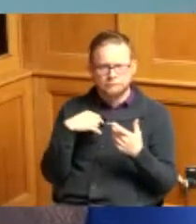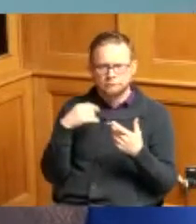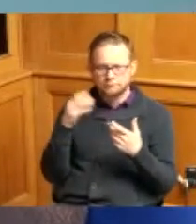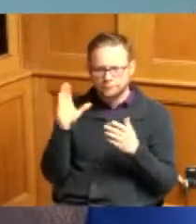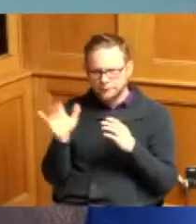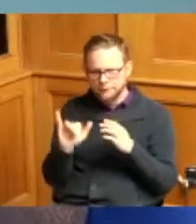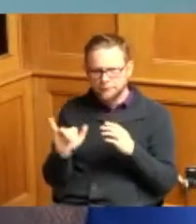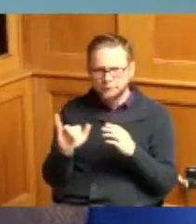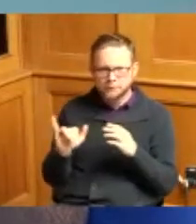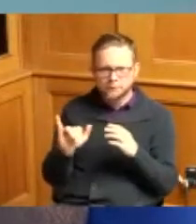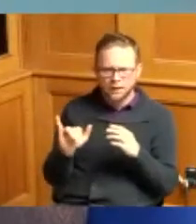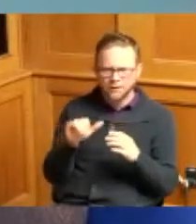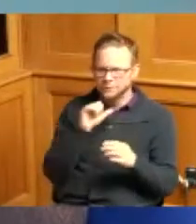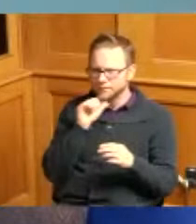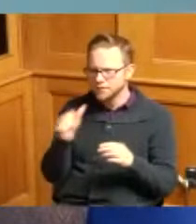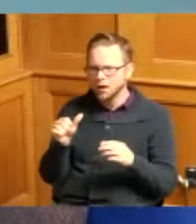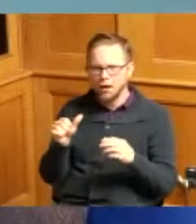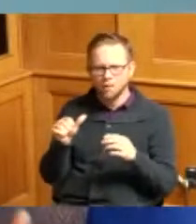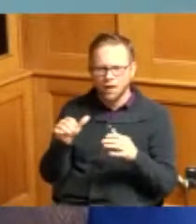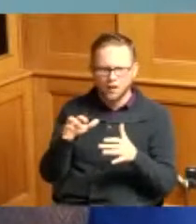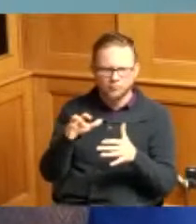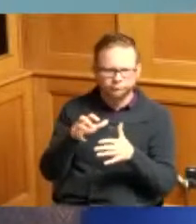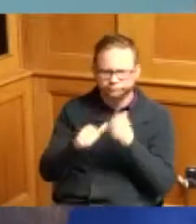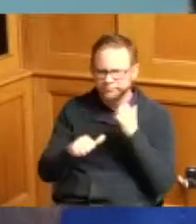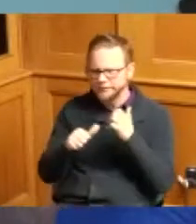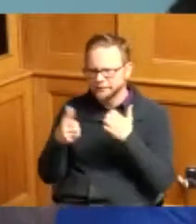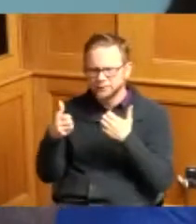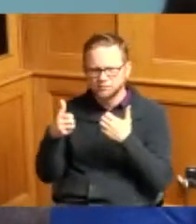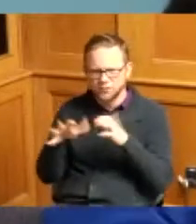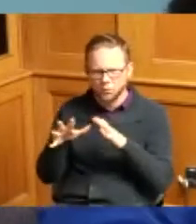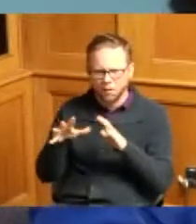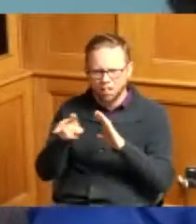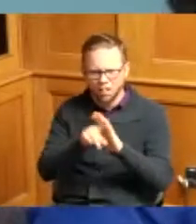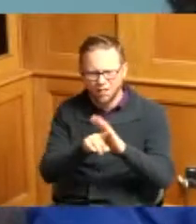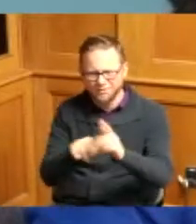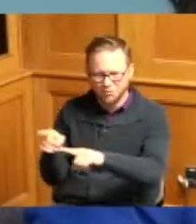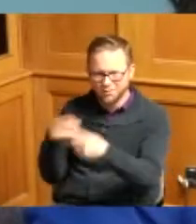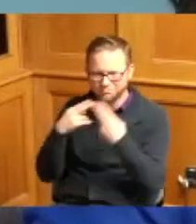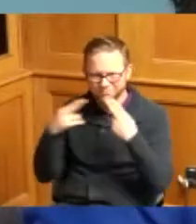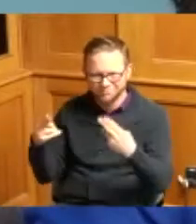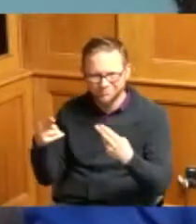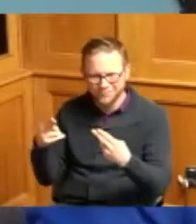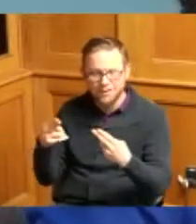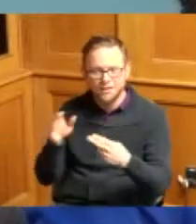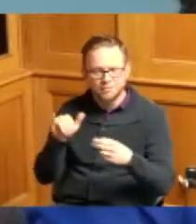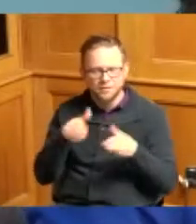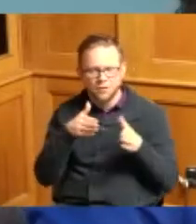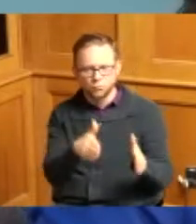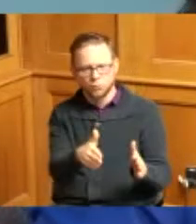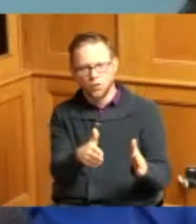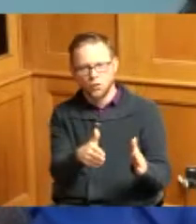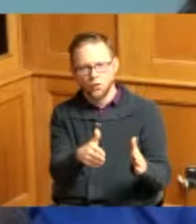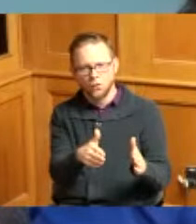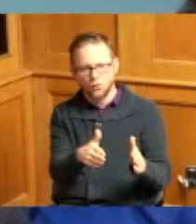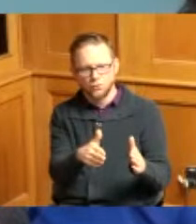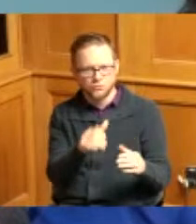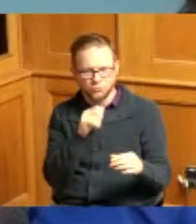you know nothing malicious situation with a road that only exists on paper but not